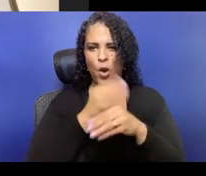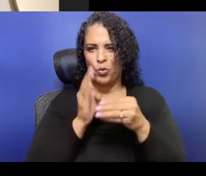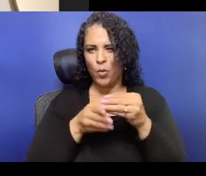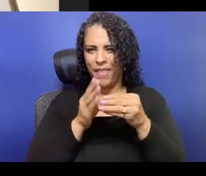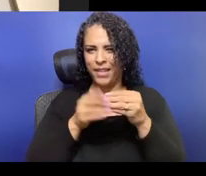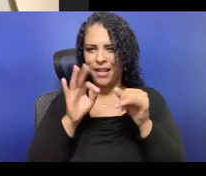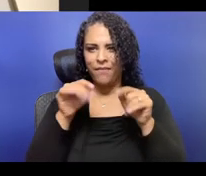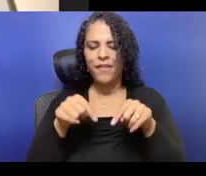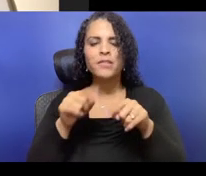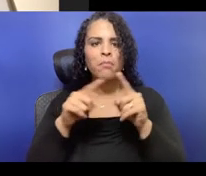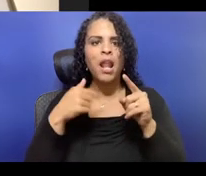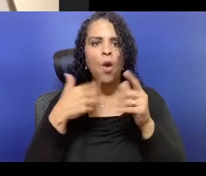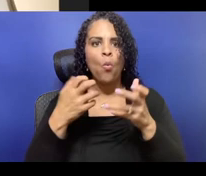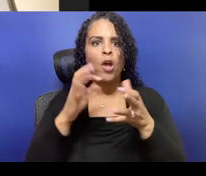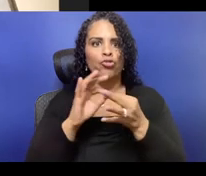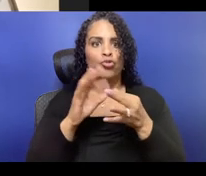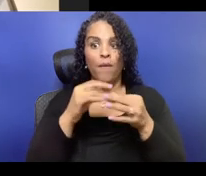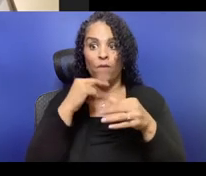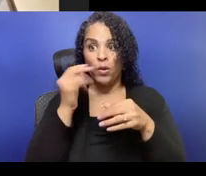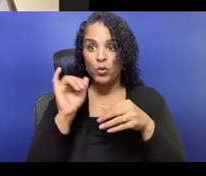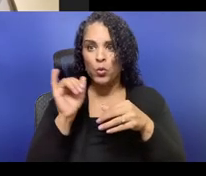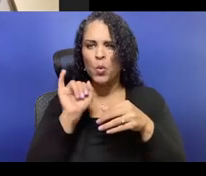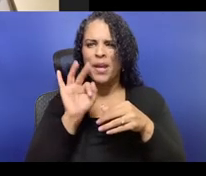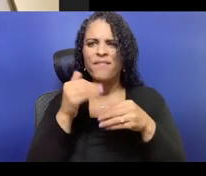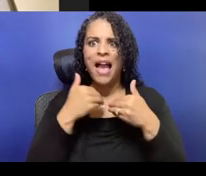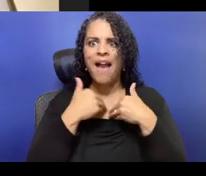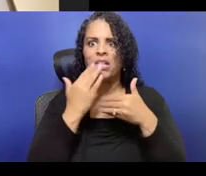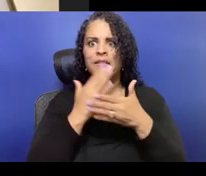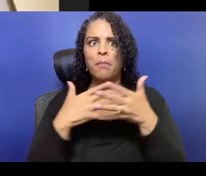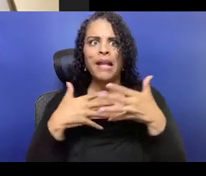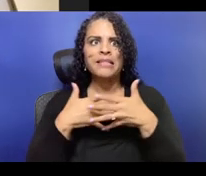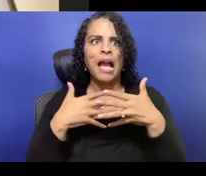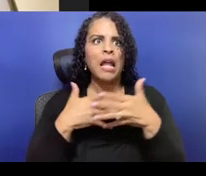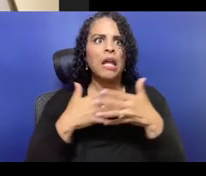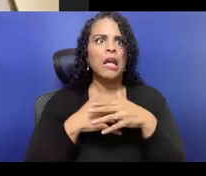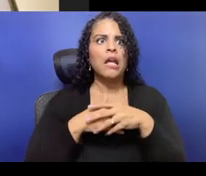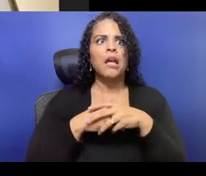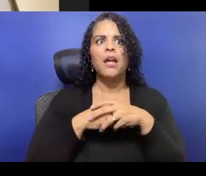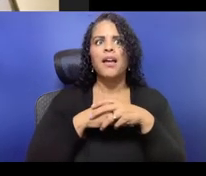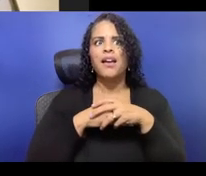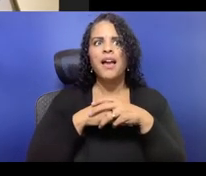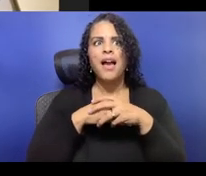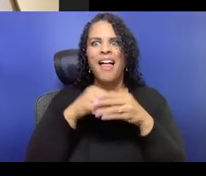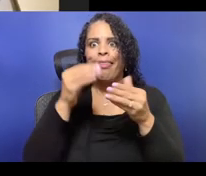I think one of the professors teaches at a community college in the Bronx, and like that would probably not be